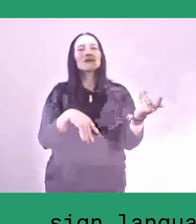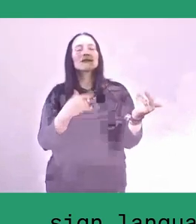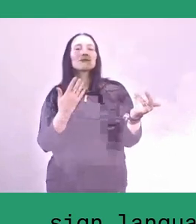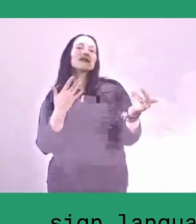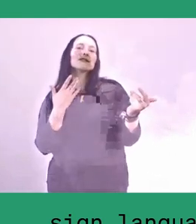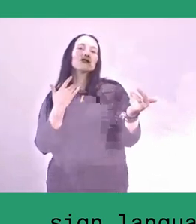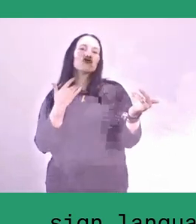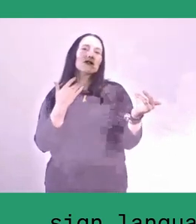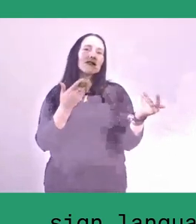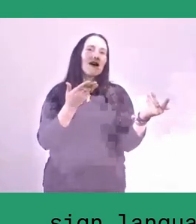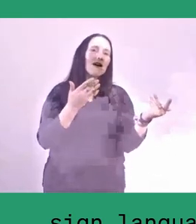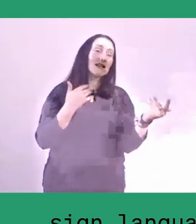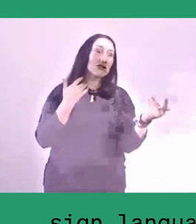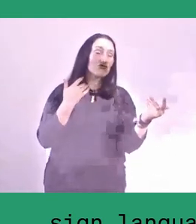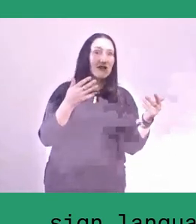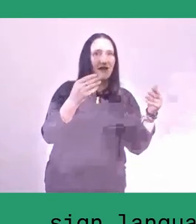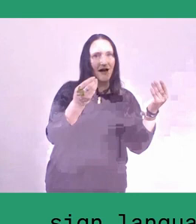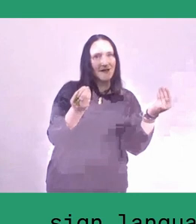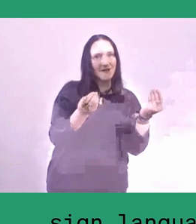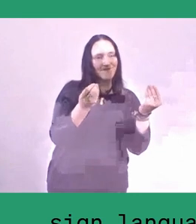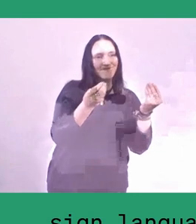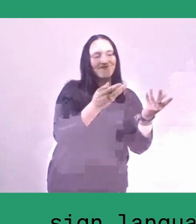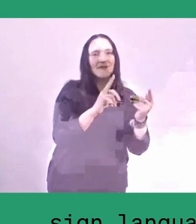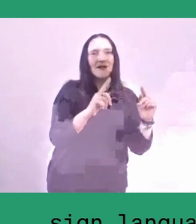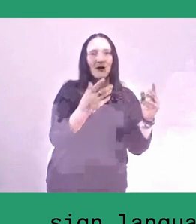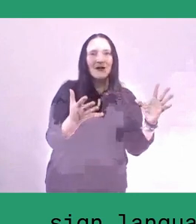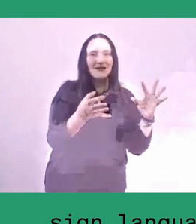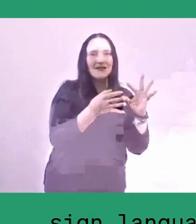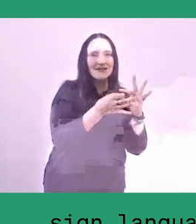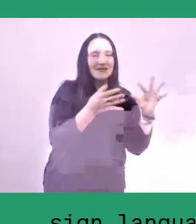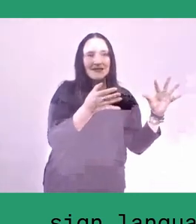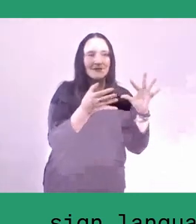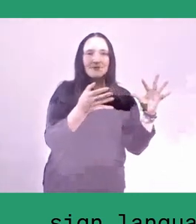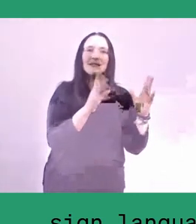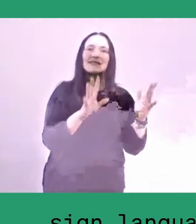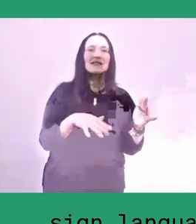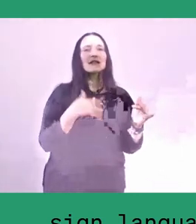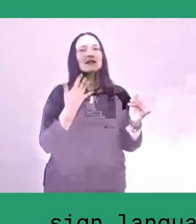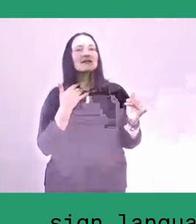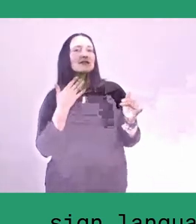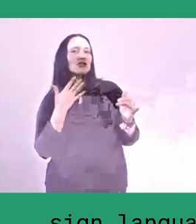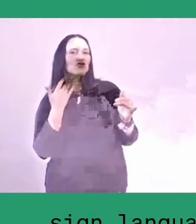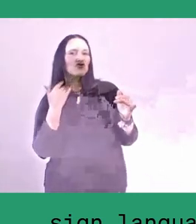So, it's very varied gender dynamics in each locality.